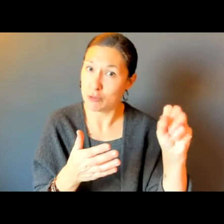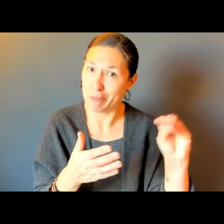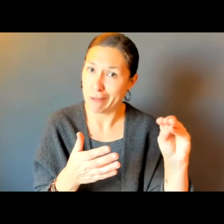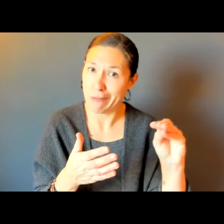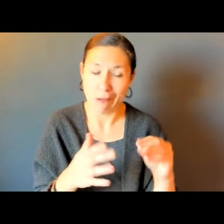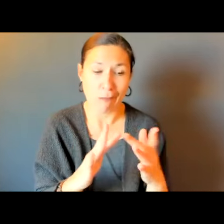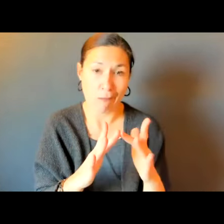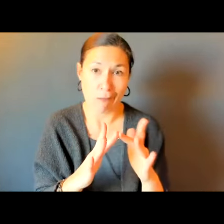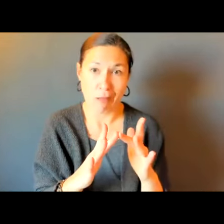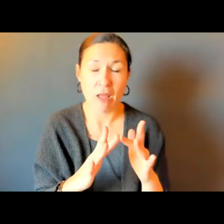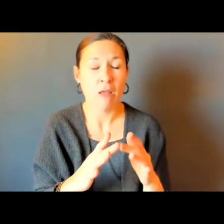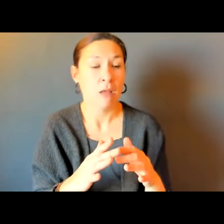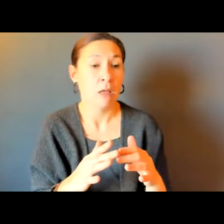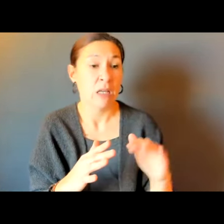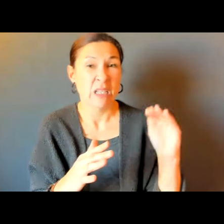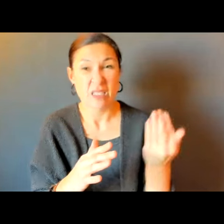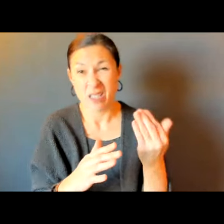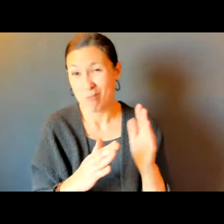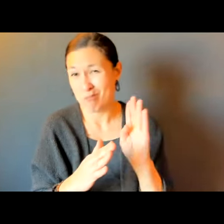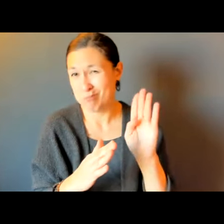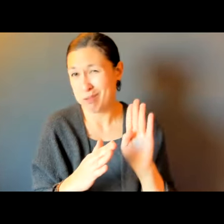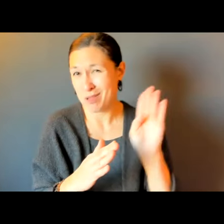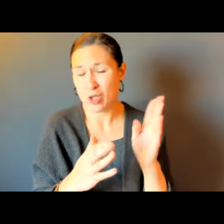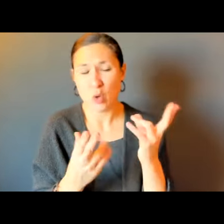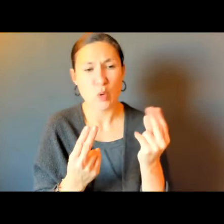TO BELIEVE EVERYTHING YOU READ IN SOCIAL MEDIA, ONE THING THAT